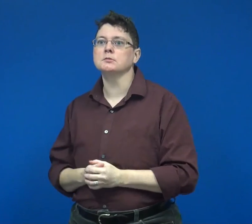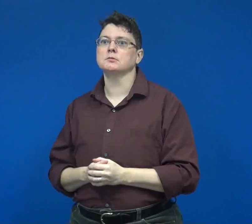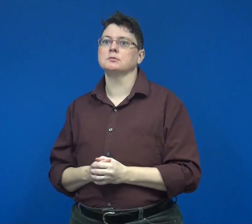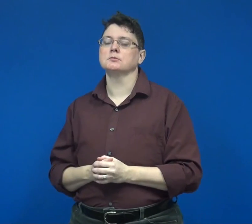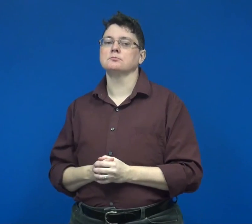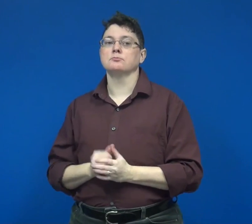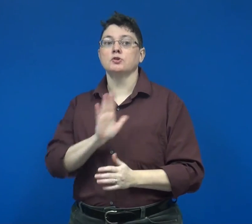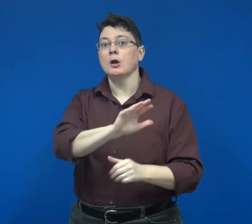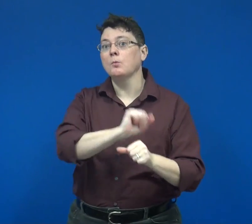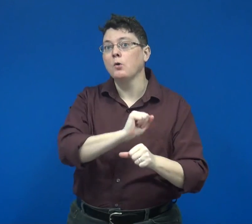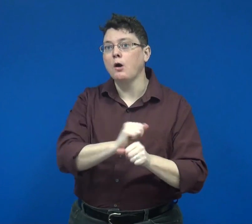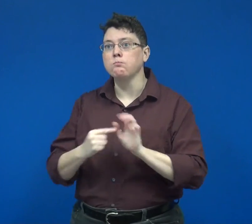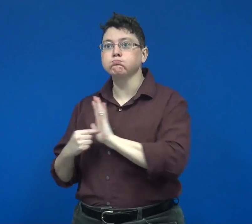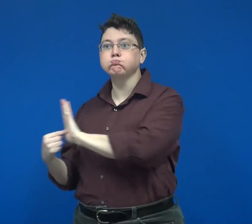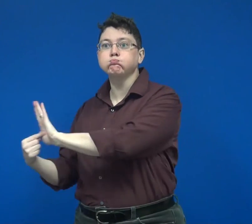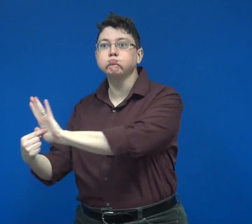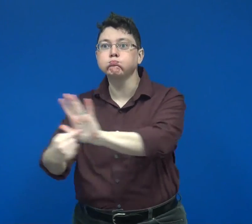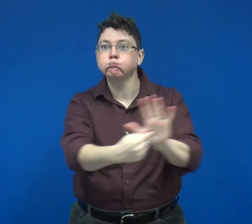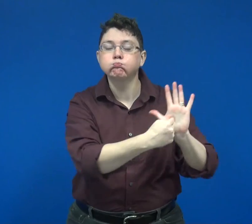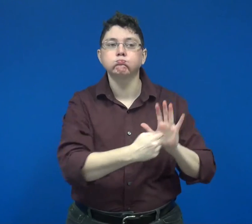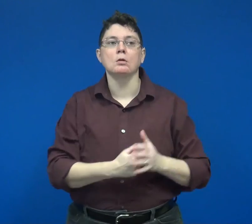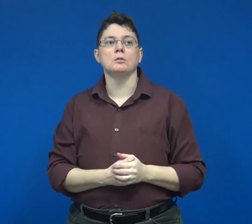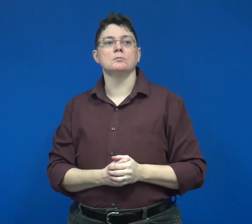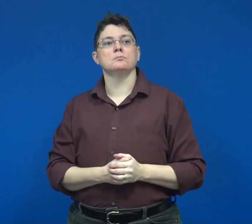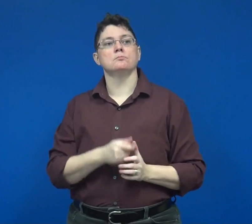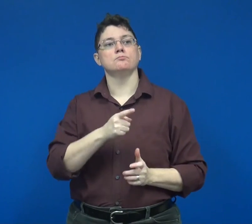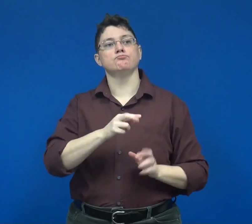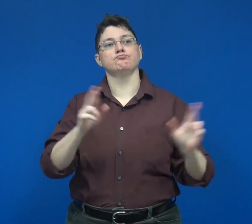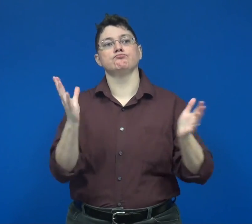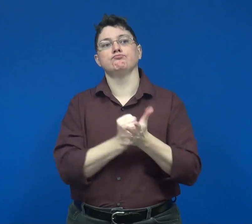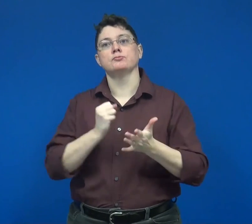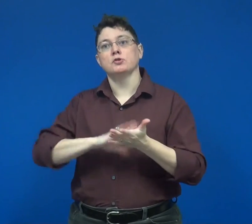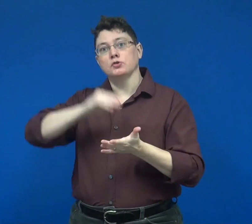to showcase their work and to learn from experts in the field.